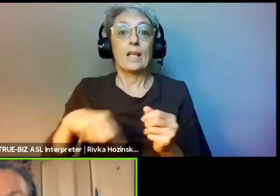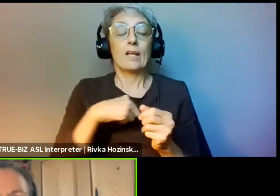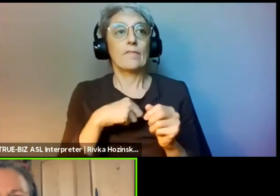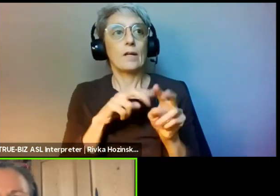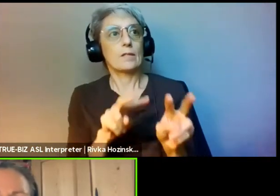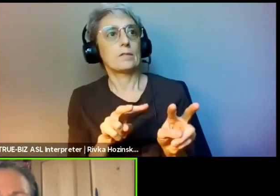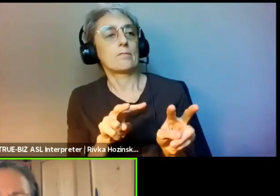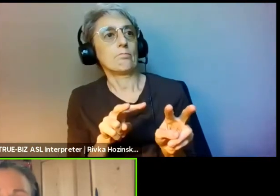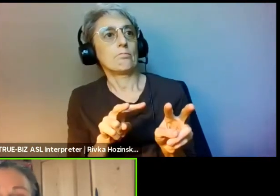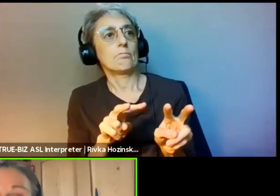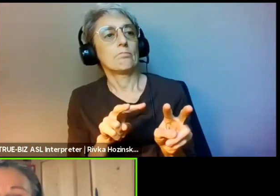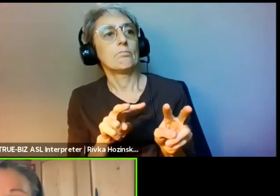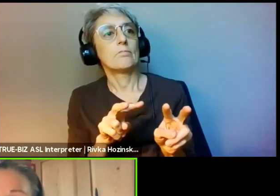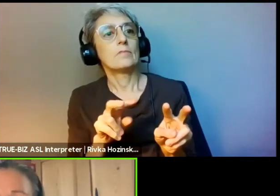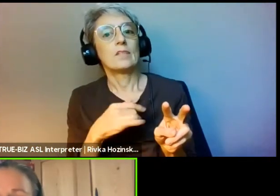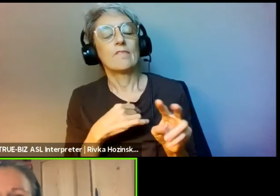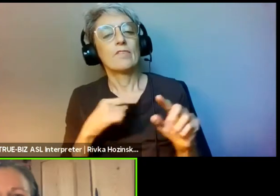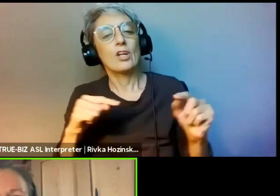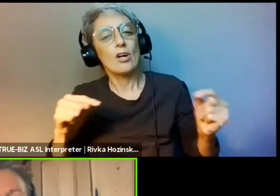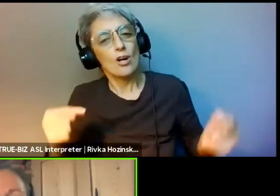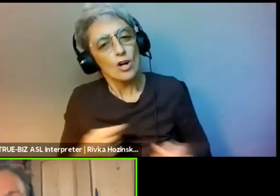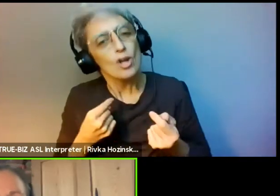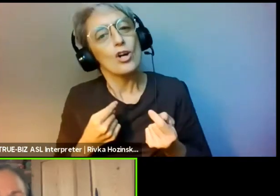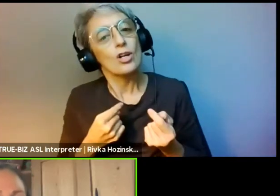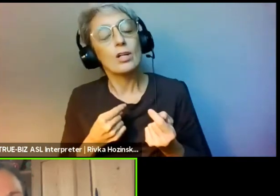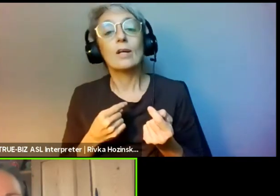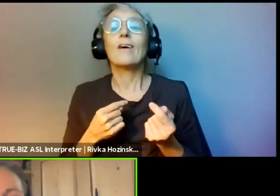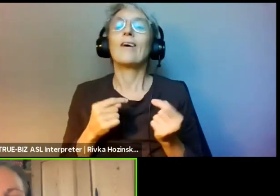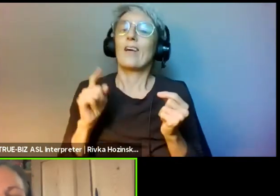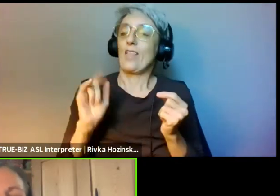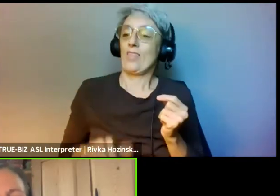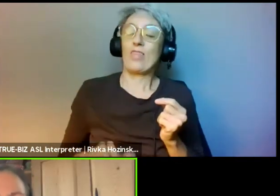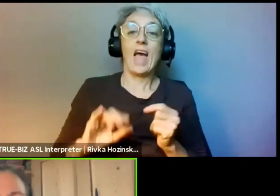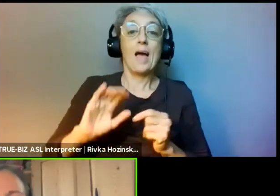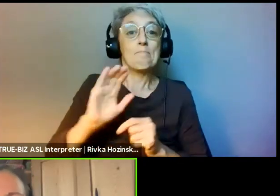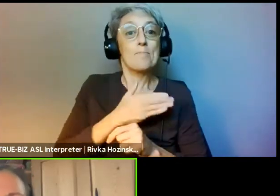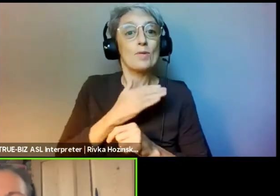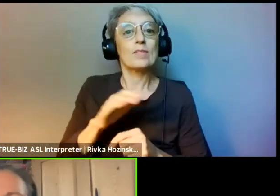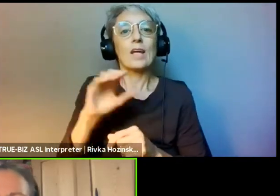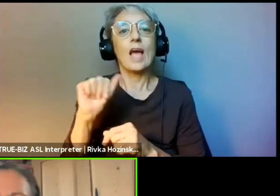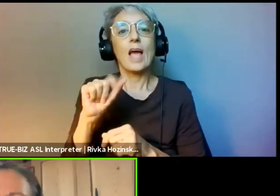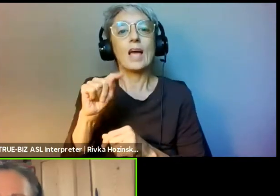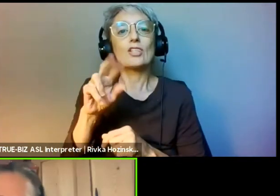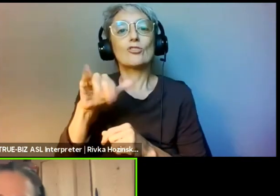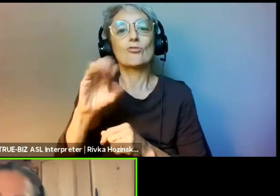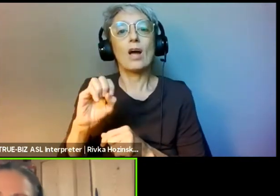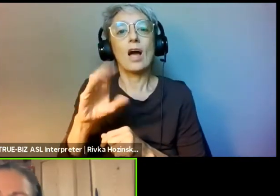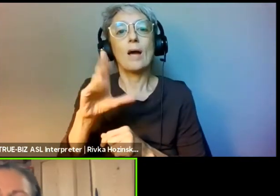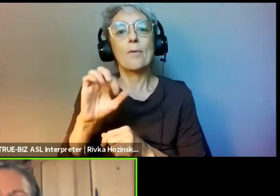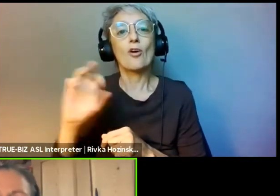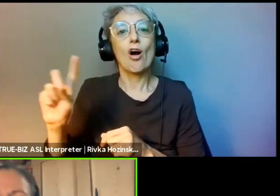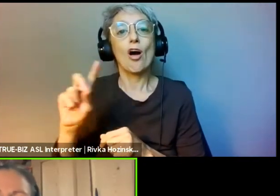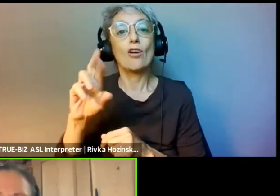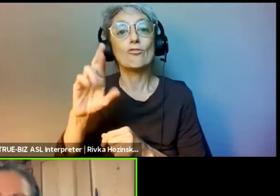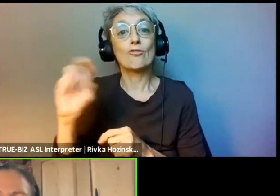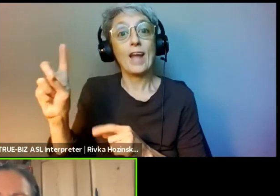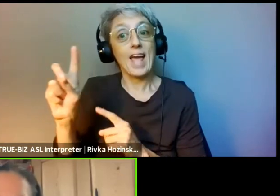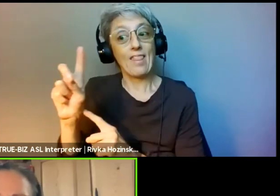How do we share with integrity? I'm here to learn from you, as I pray you are here to learn from me.